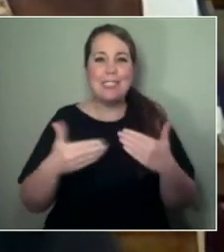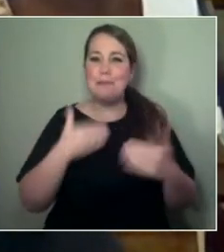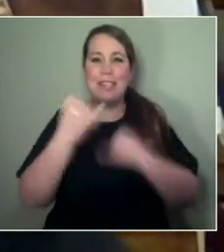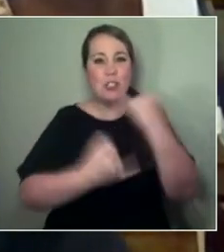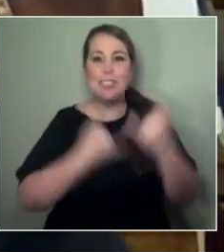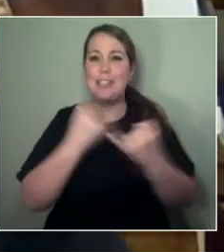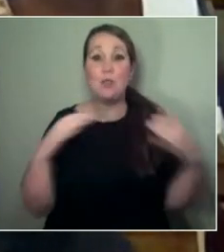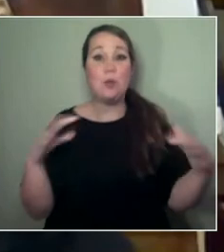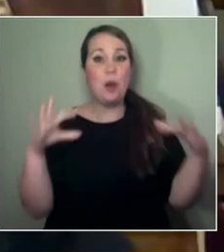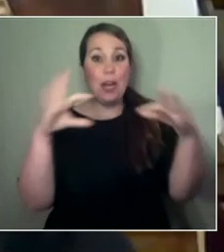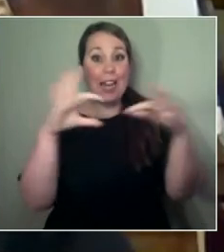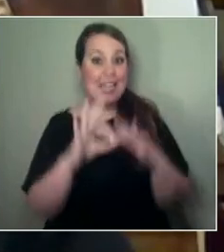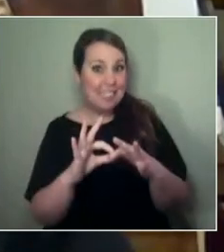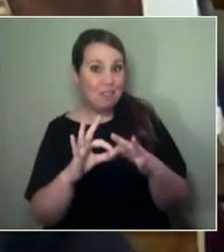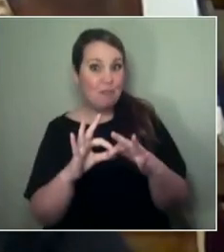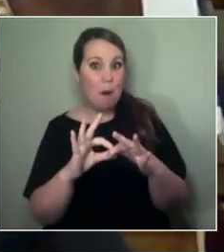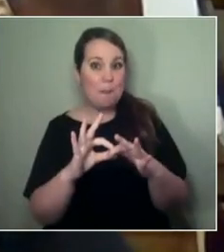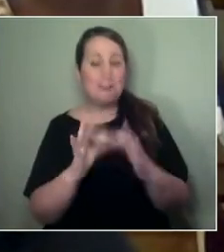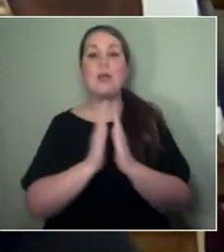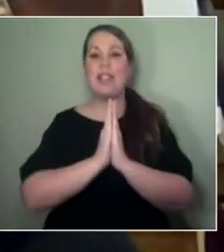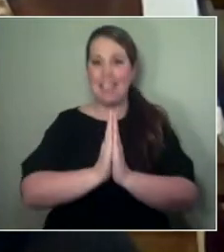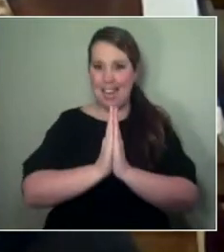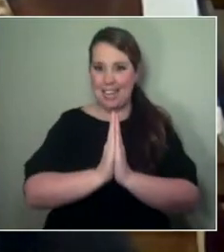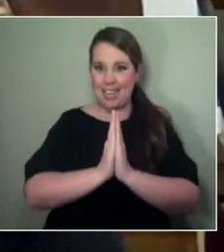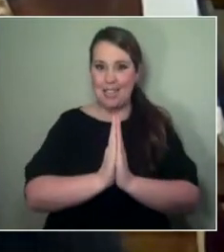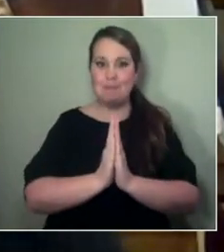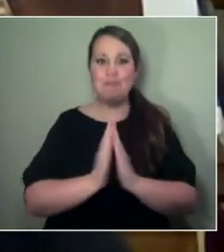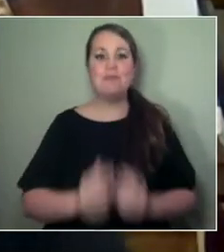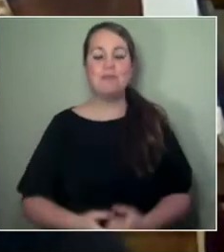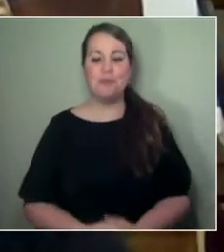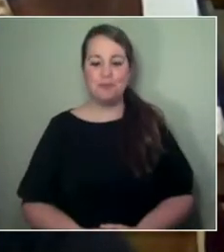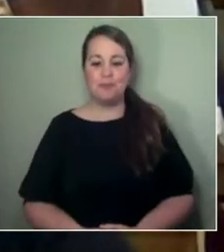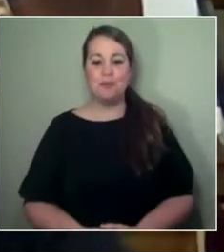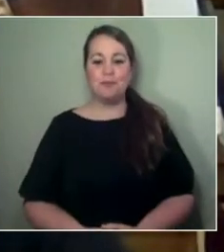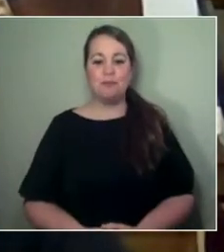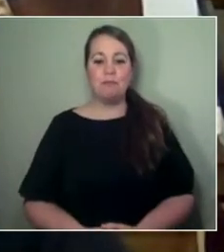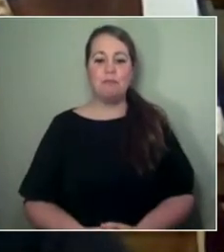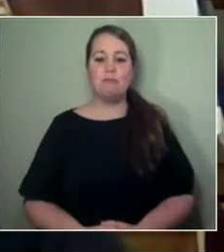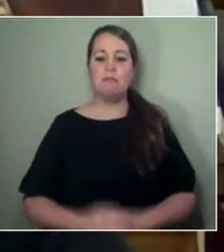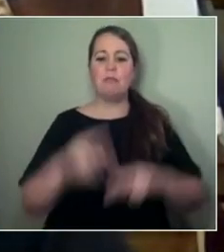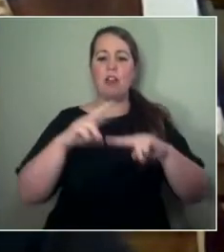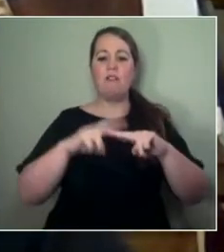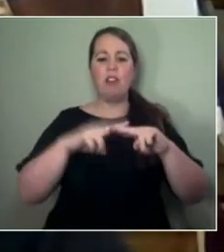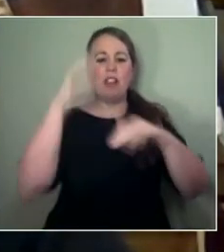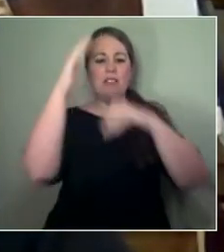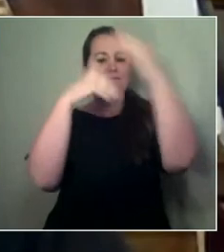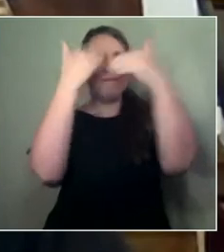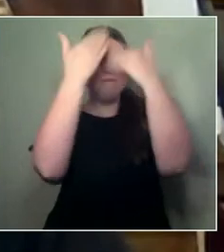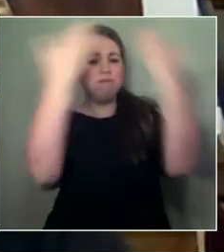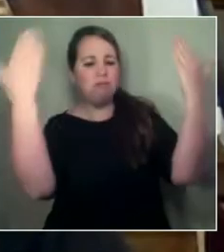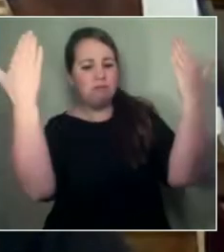Nō reira, me karakia tātou. Tākina te toi nuku, te toi rangi, te toi mataora.